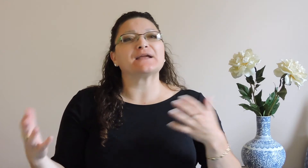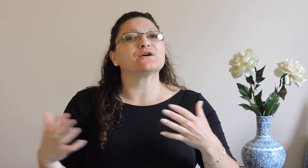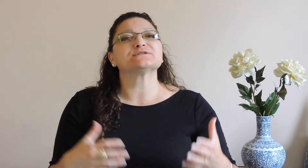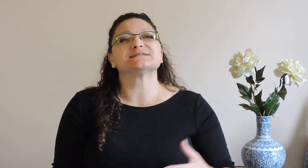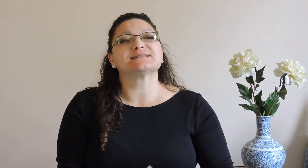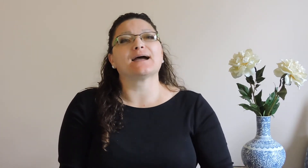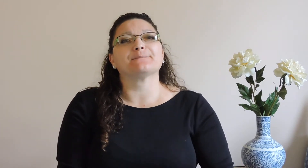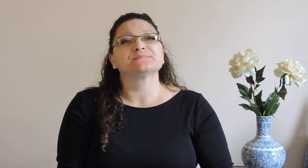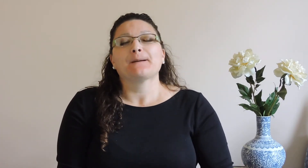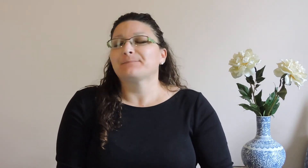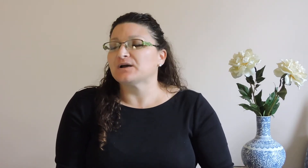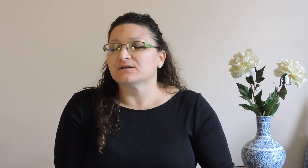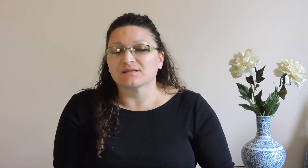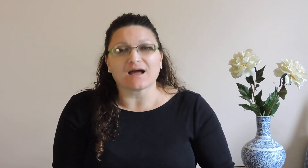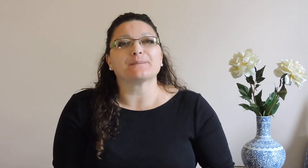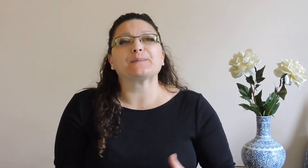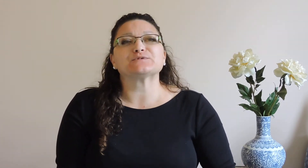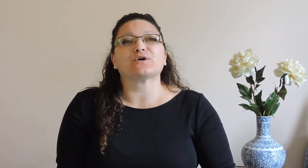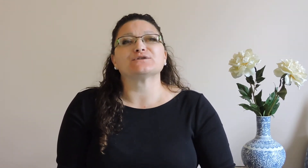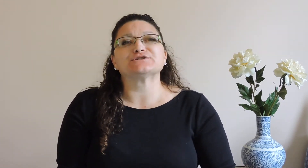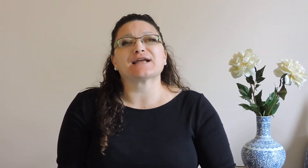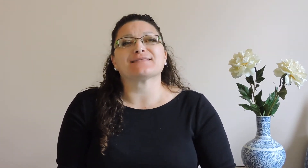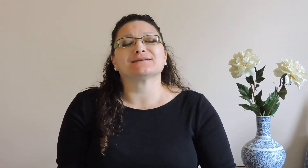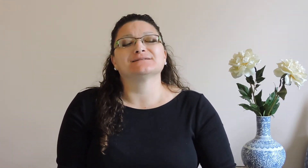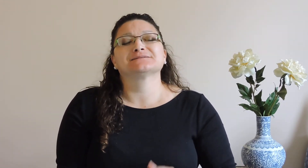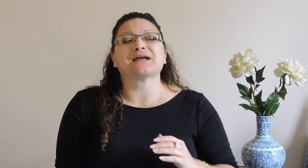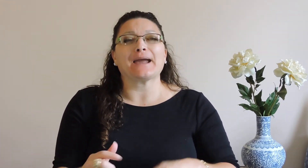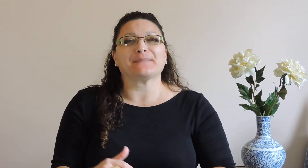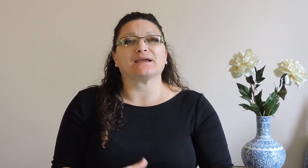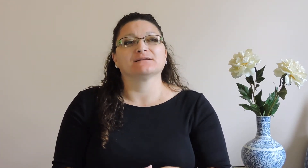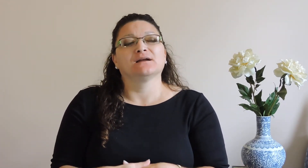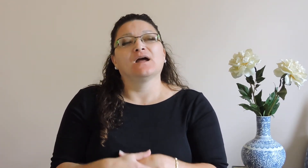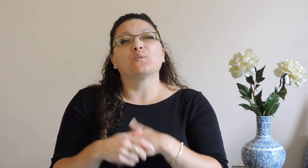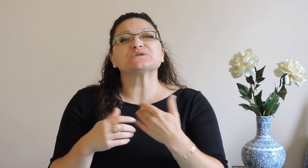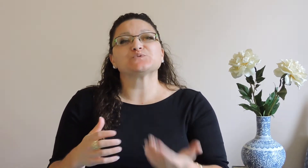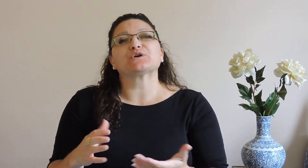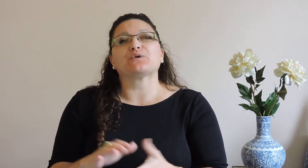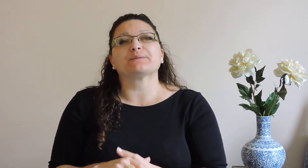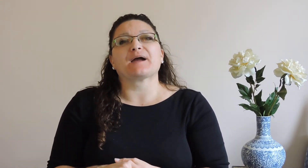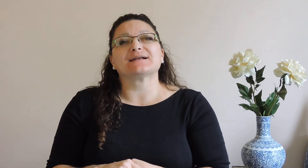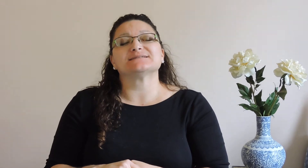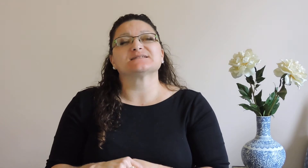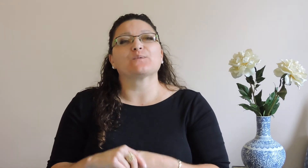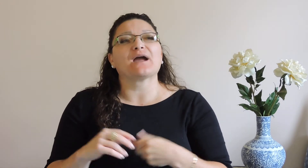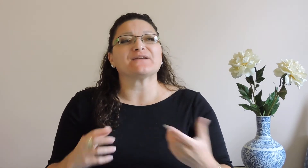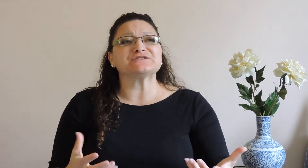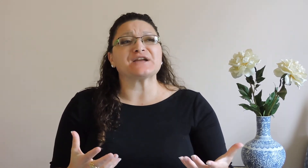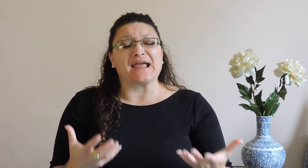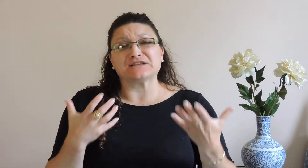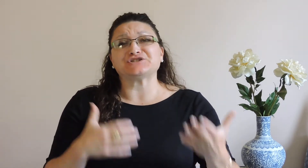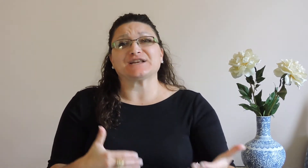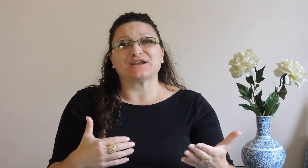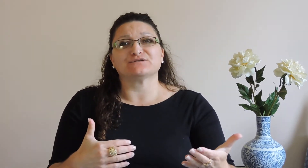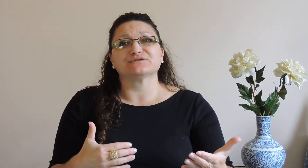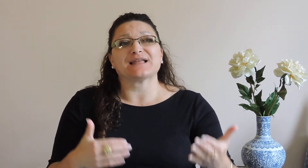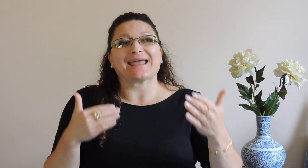knows the steps but a lot of people don't understand the timing. What's real cool about it is that we have engineers that